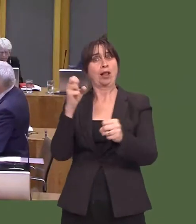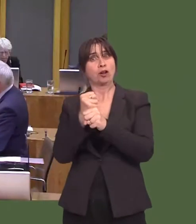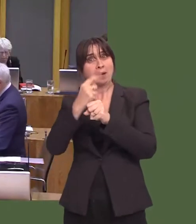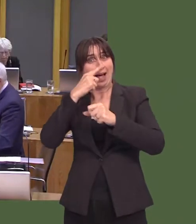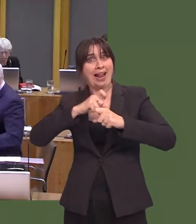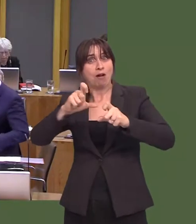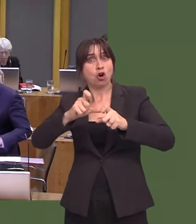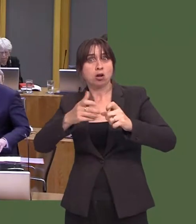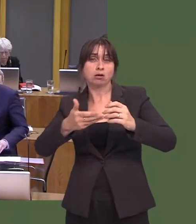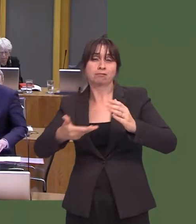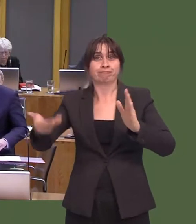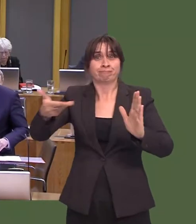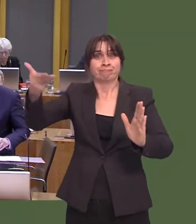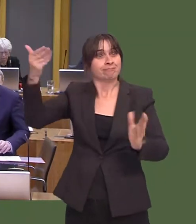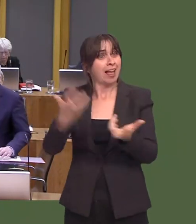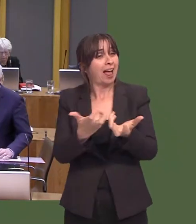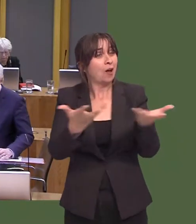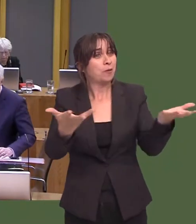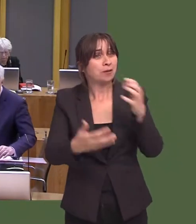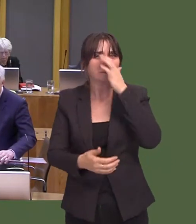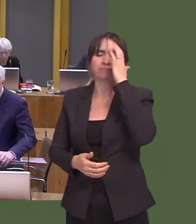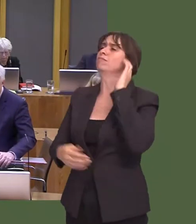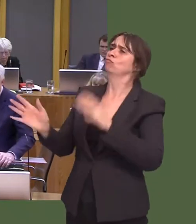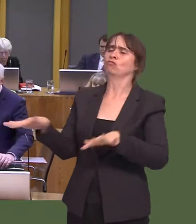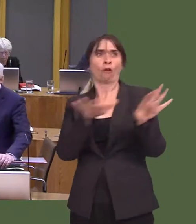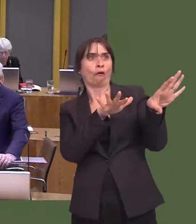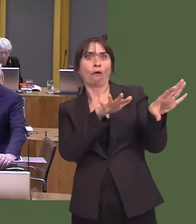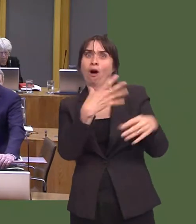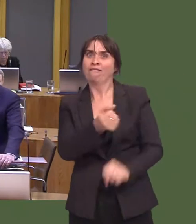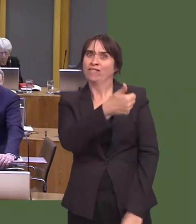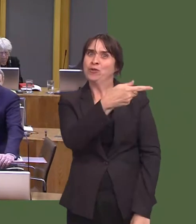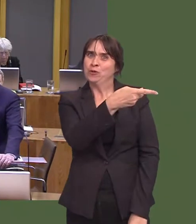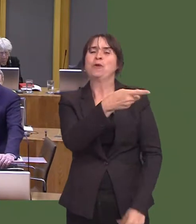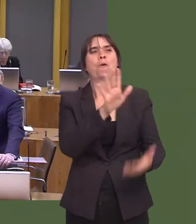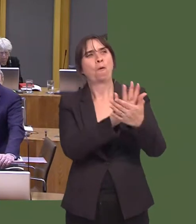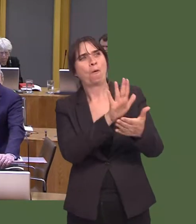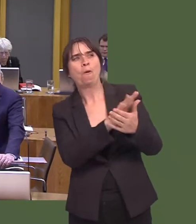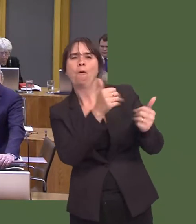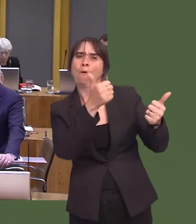Carwyn Jones: We always look at good practice to see whether that practice can be extended across the whole of Wales.